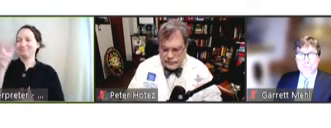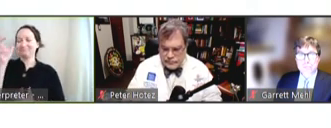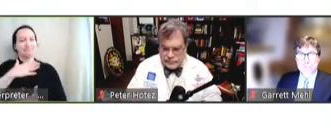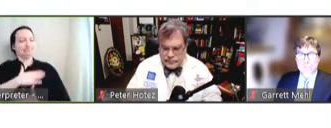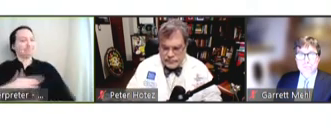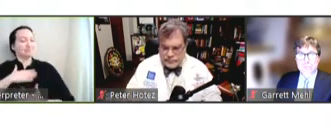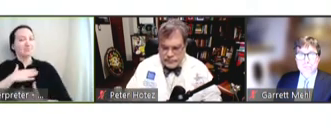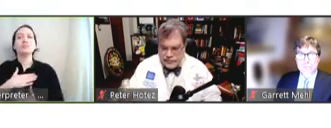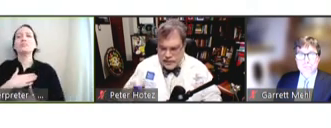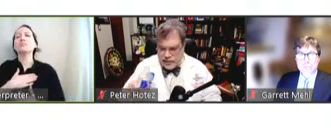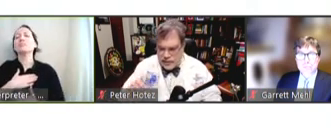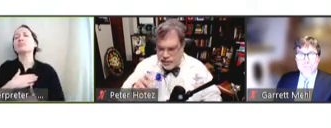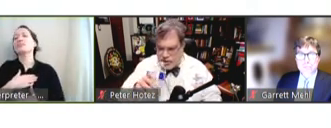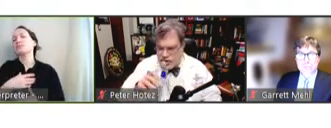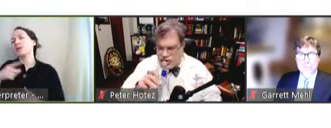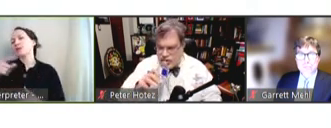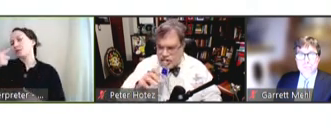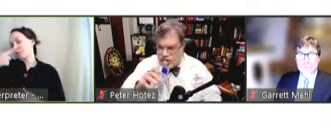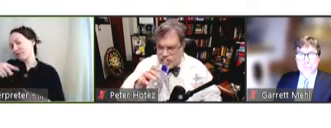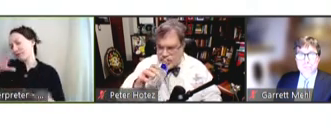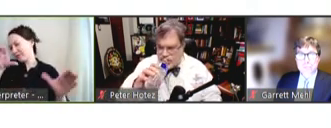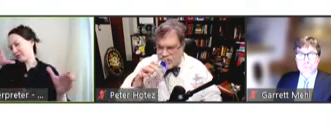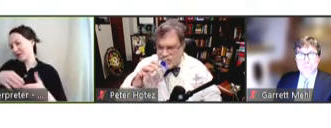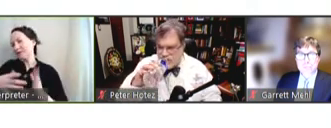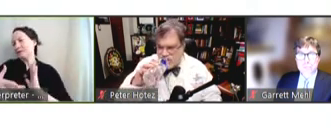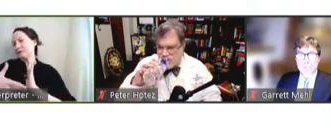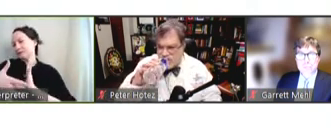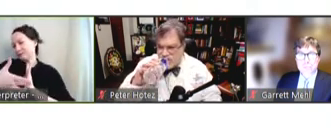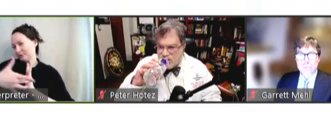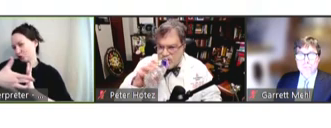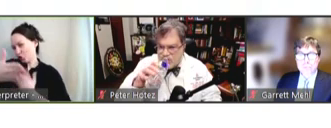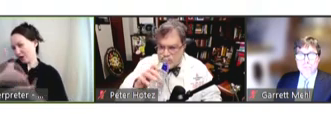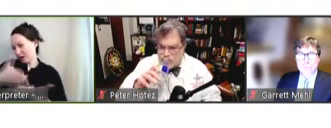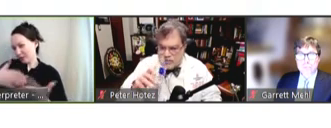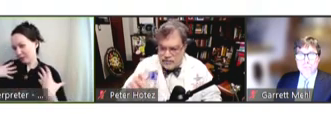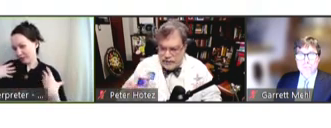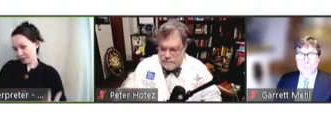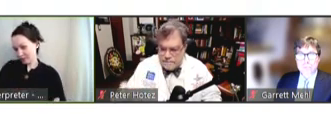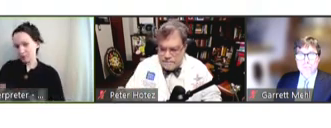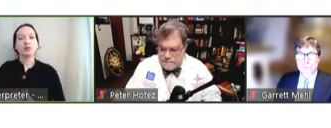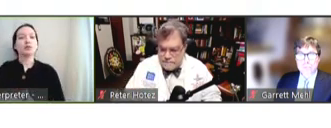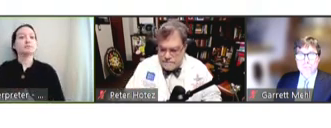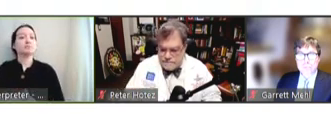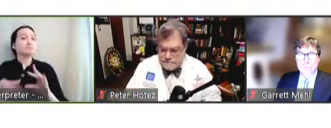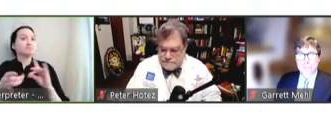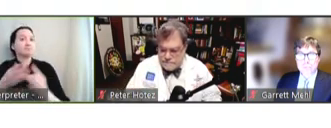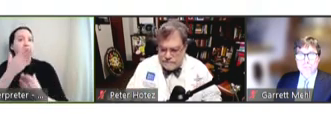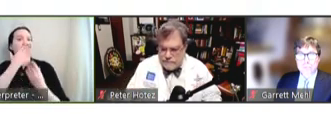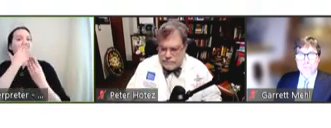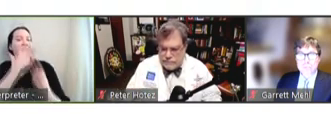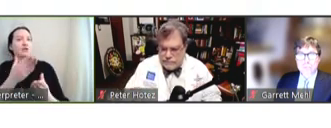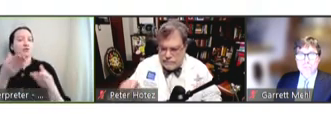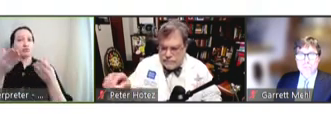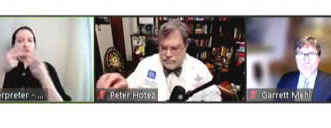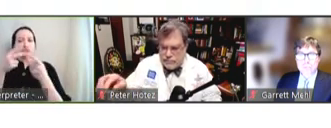I wanted to focus on more of the digital health component, and I just want to say, I really appreciate the overview of the smart